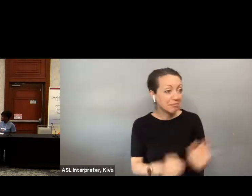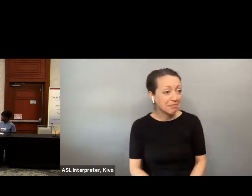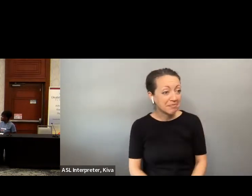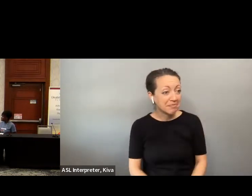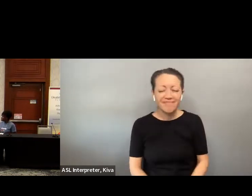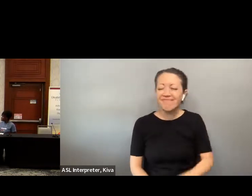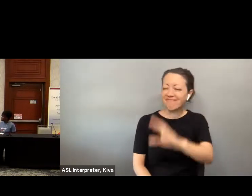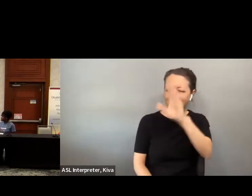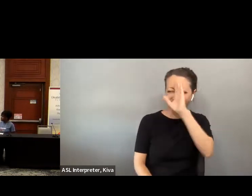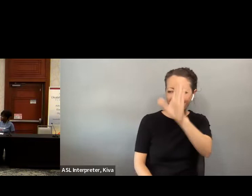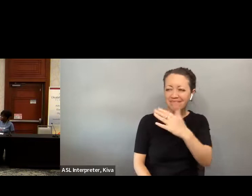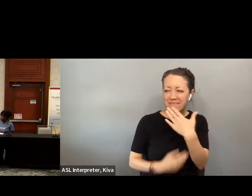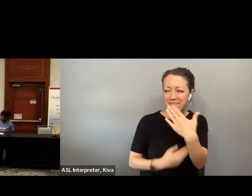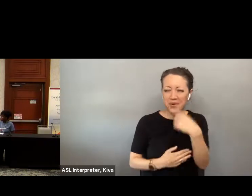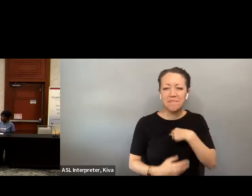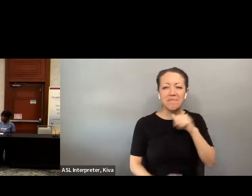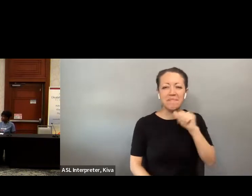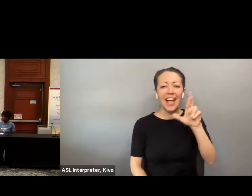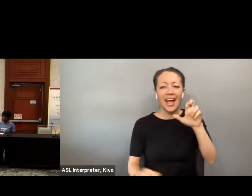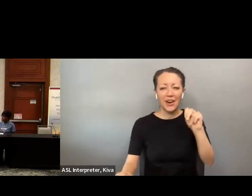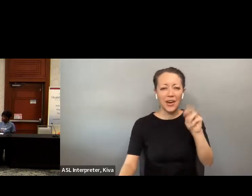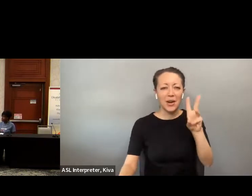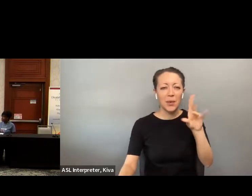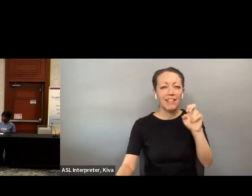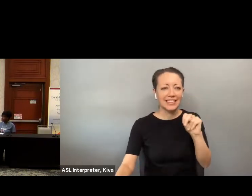Hi! Good morning, everyone. My name is Aaron Wilson. I'm the President, founder of enhanced voting.